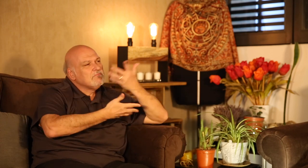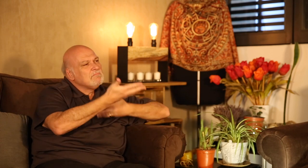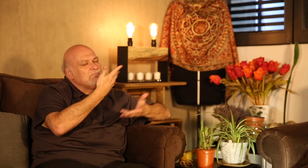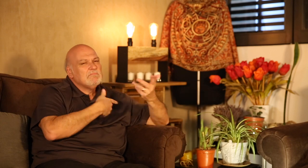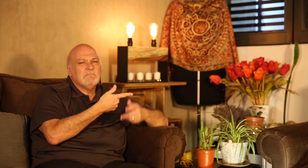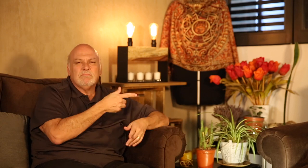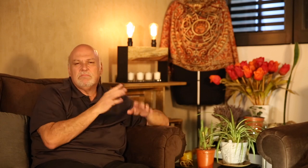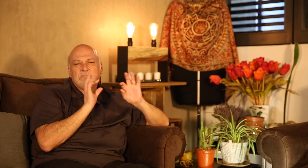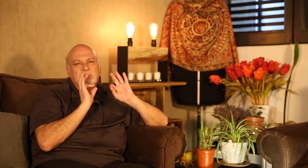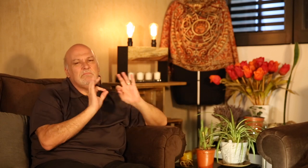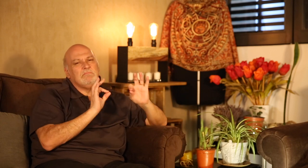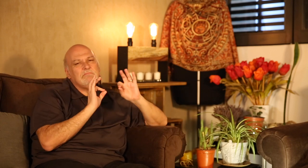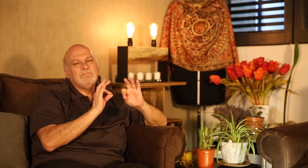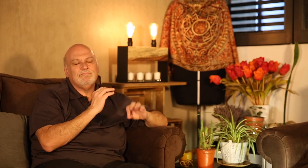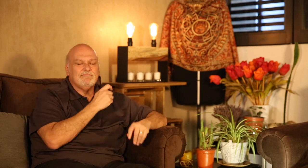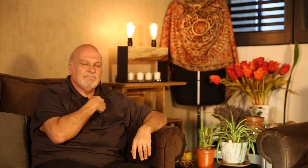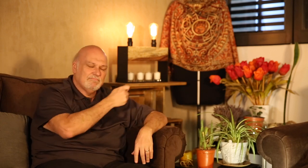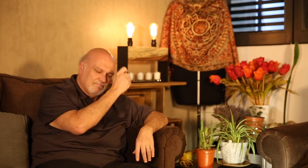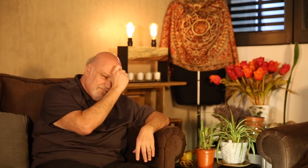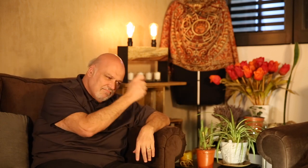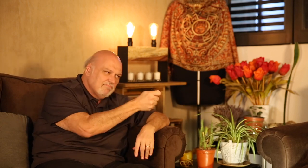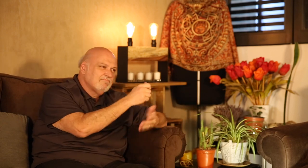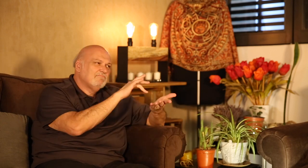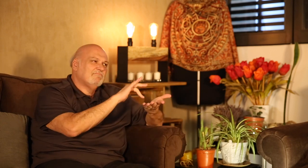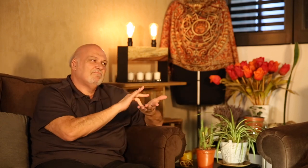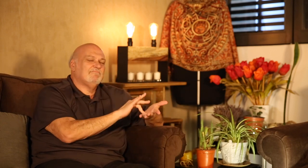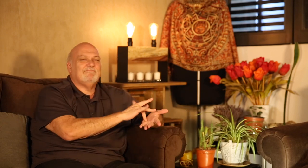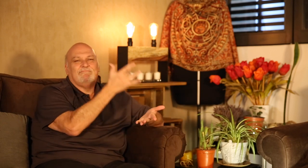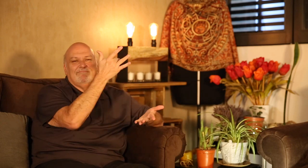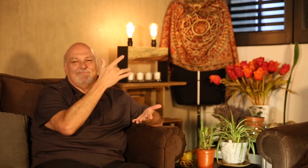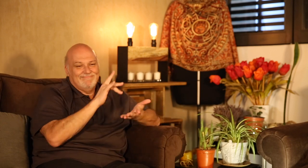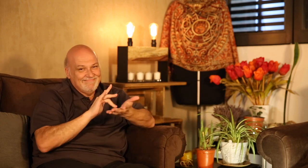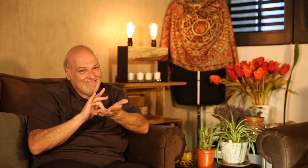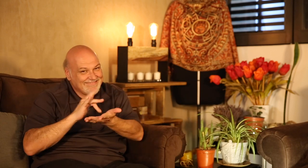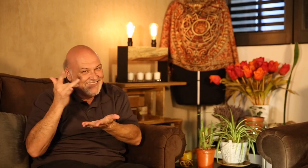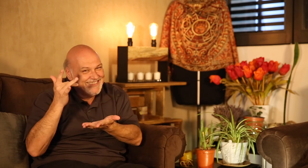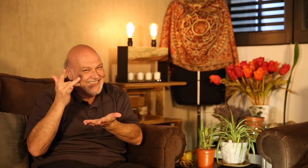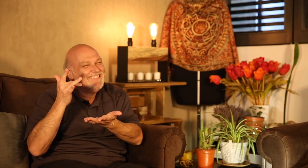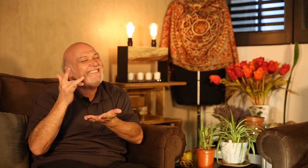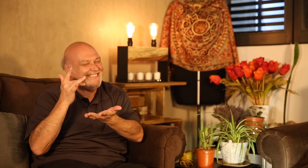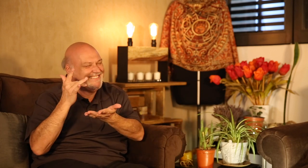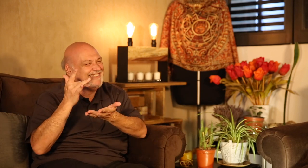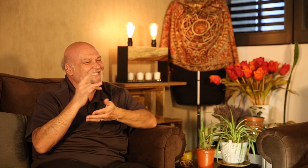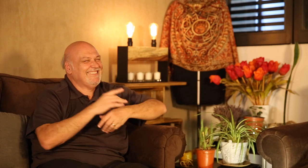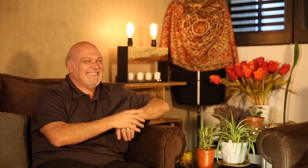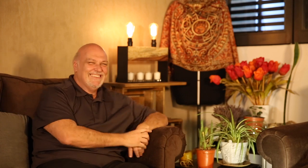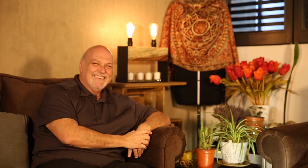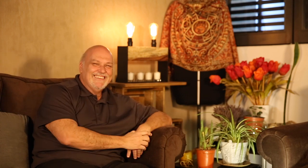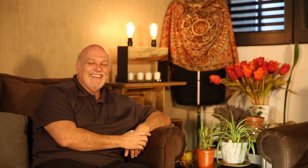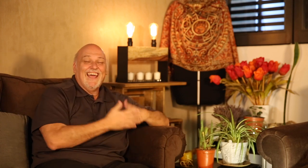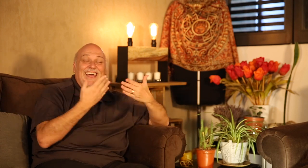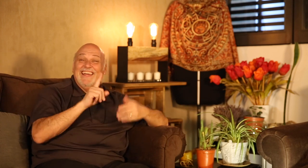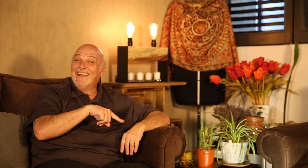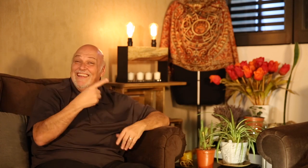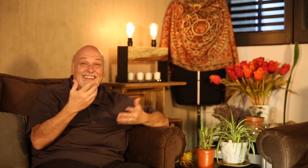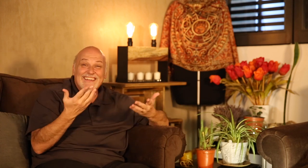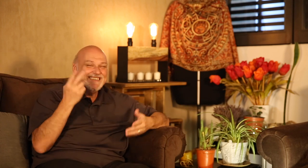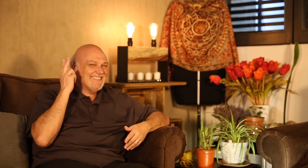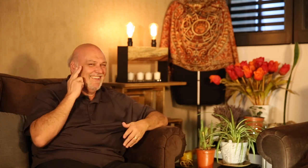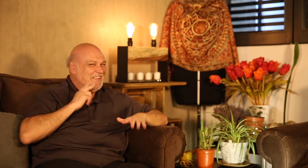and a great story to tell! I respect and thank her for it. Remember this sign for 'thank you'?